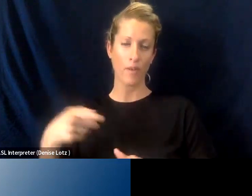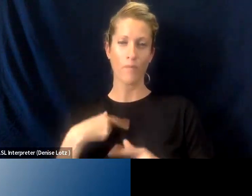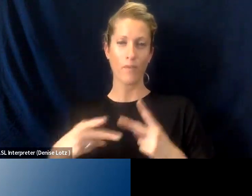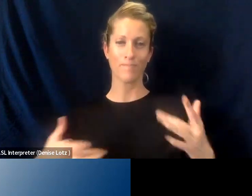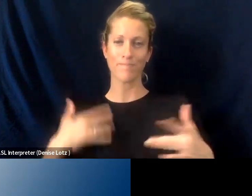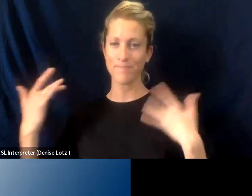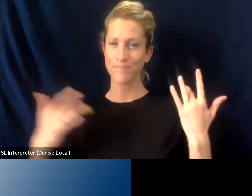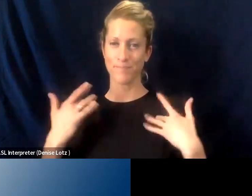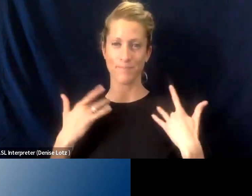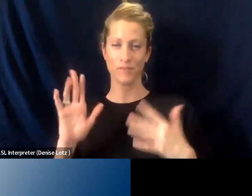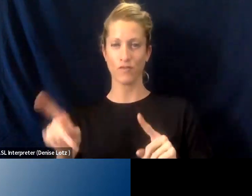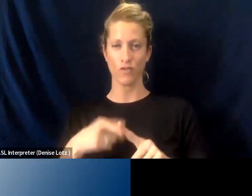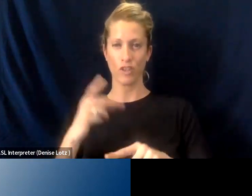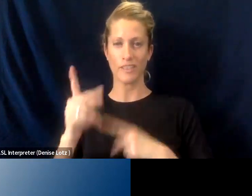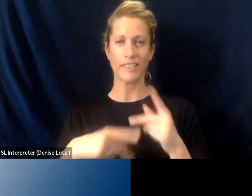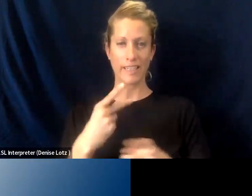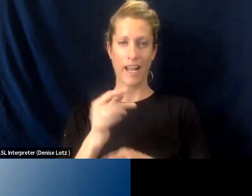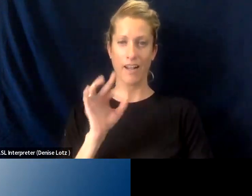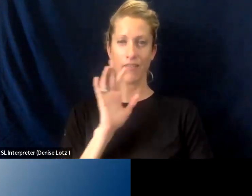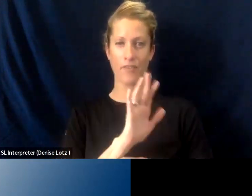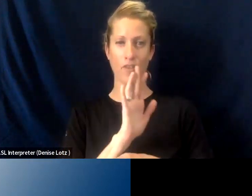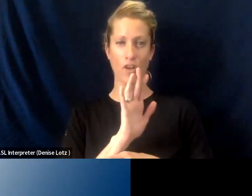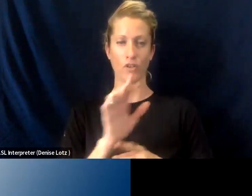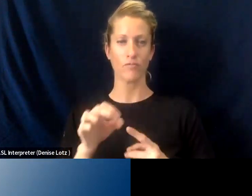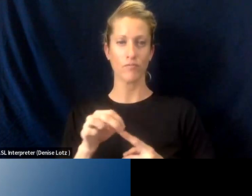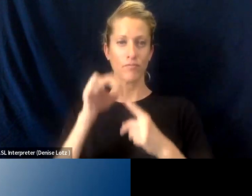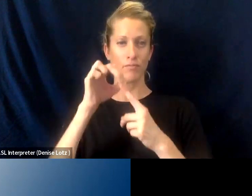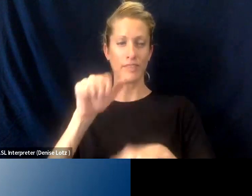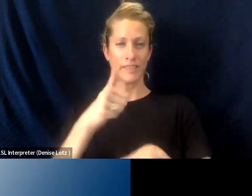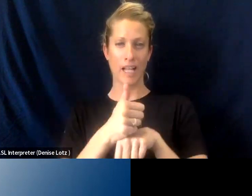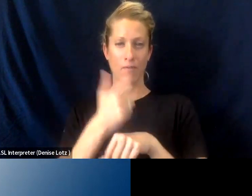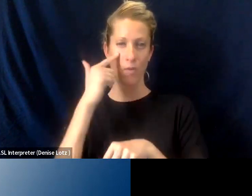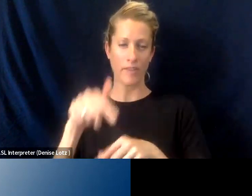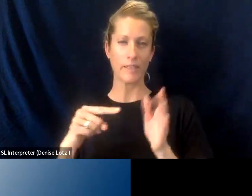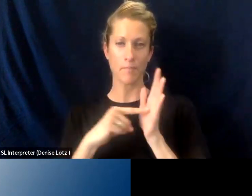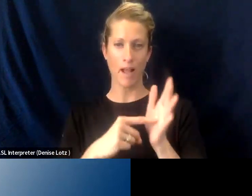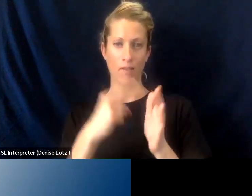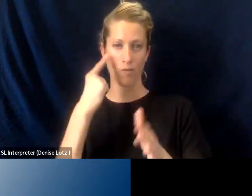It's a first of its kind for the unique setup of this model for the state, and we're excited